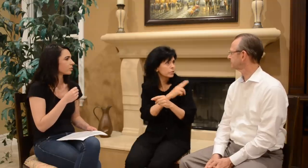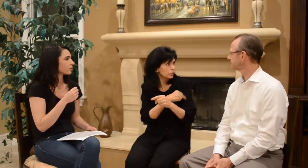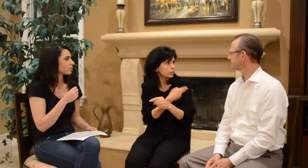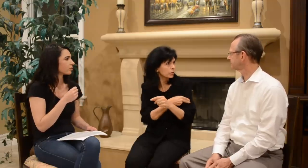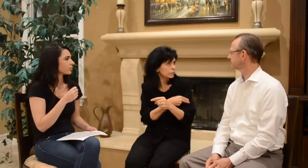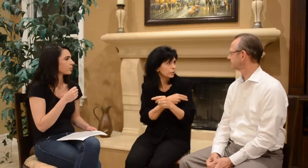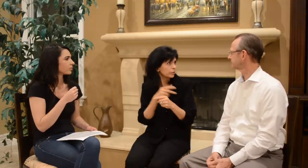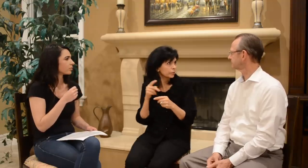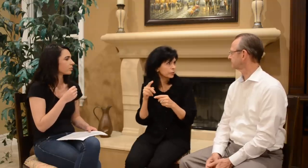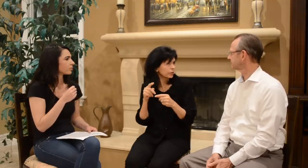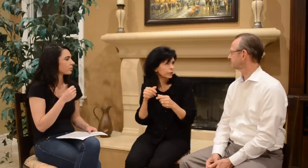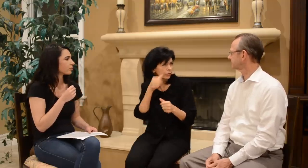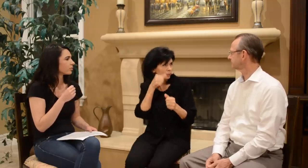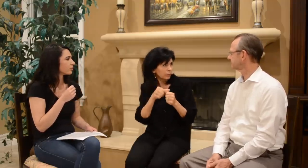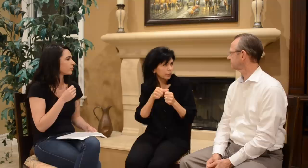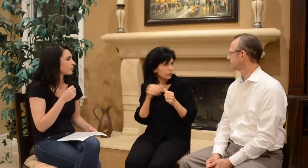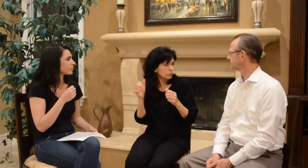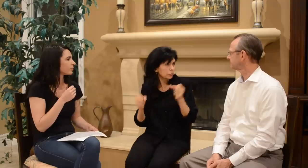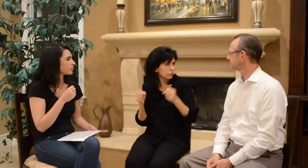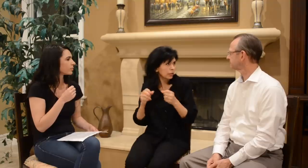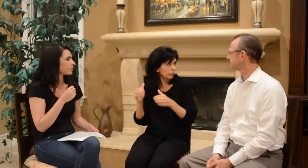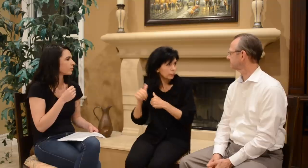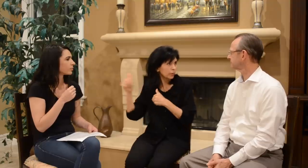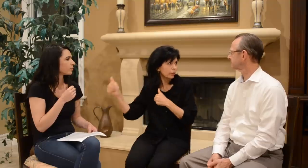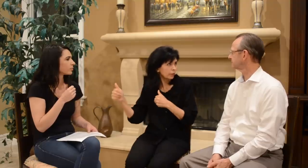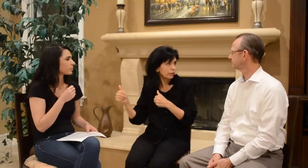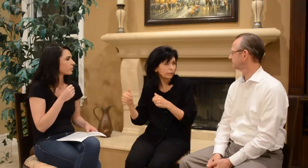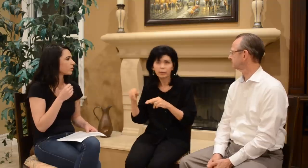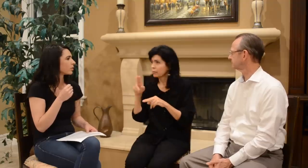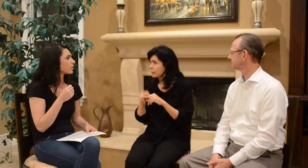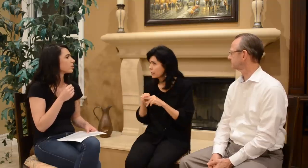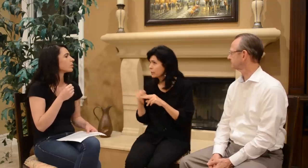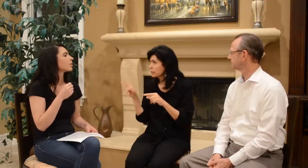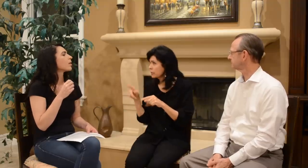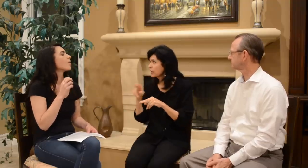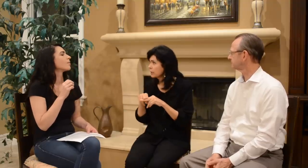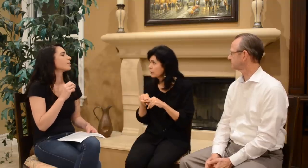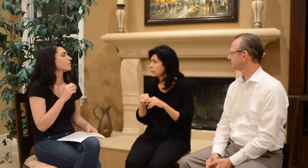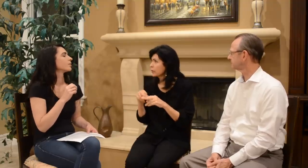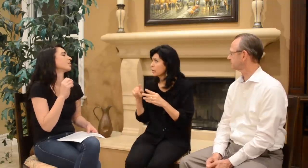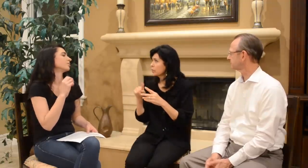We started early. Remember we used to drive all the way there for her to sit down